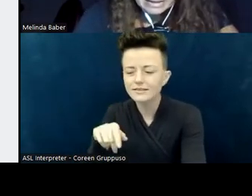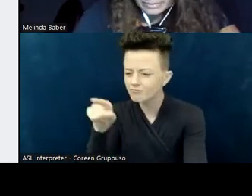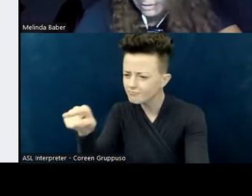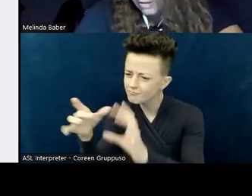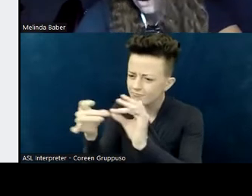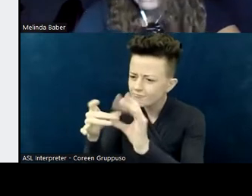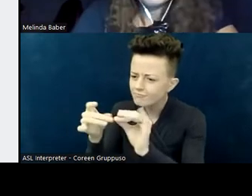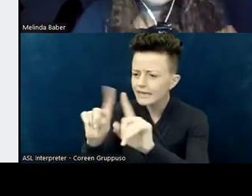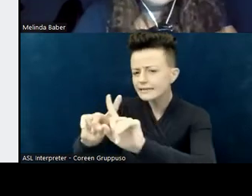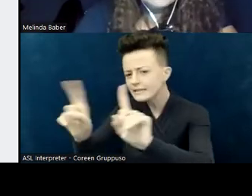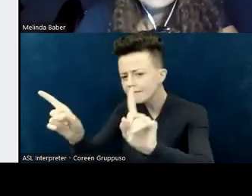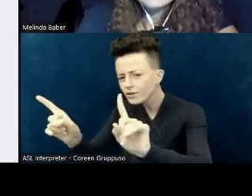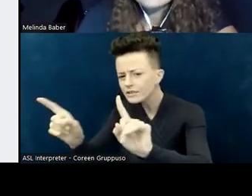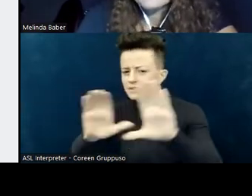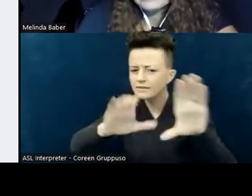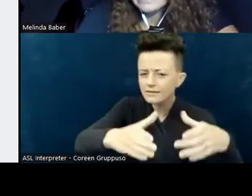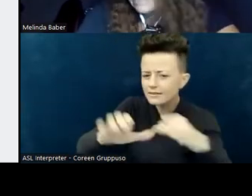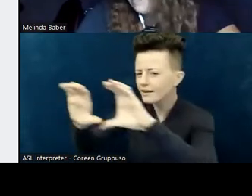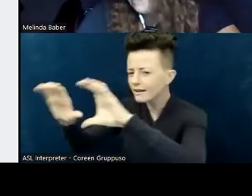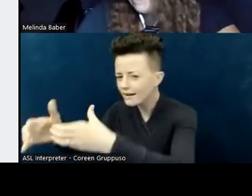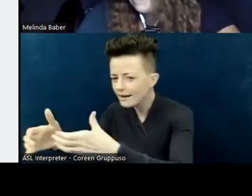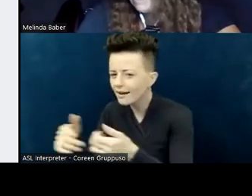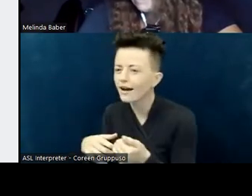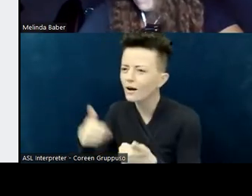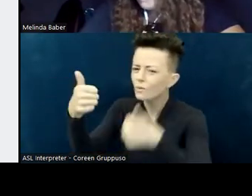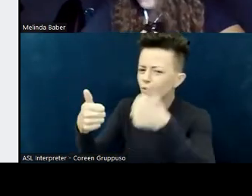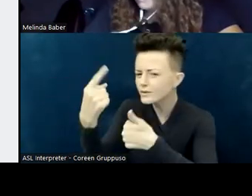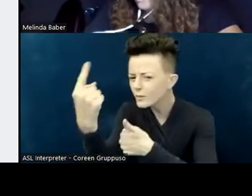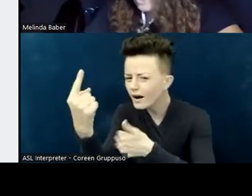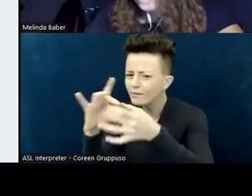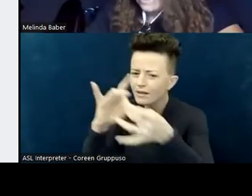and there was a song that played, and it went: